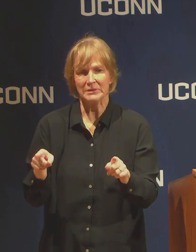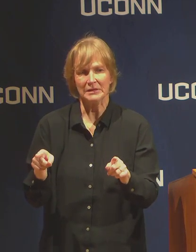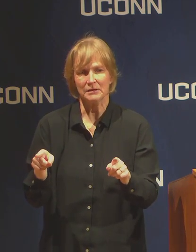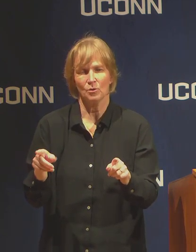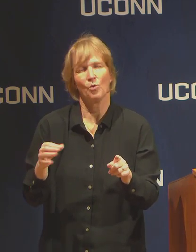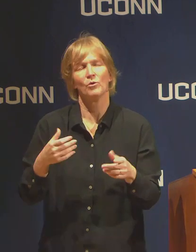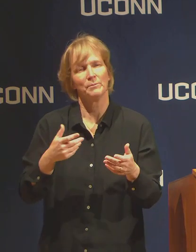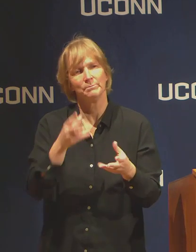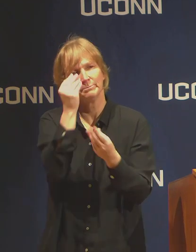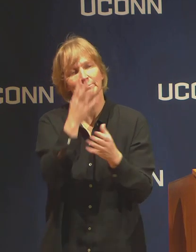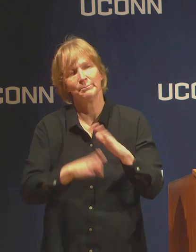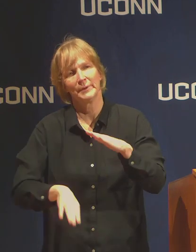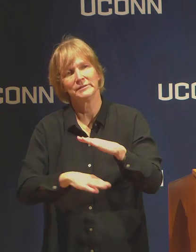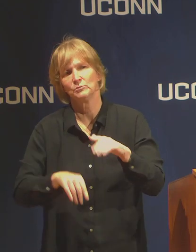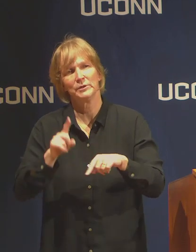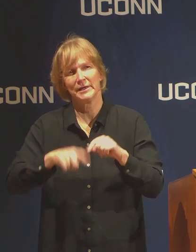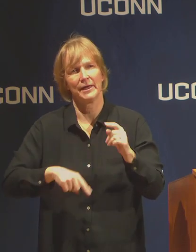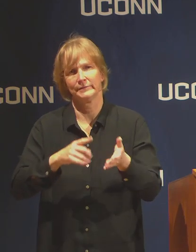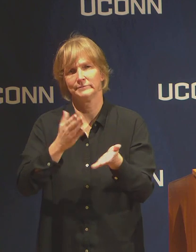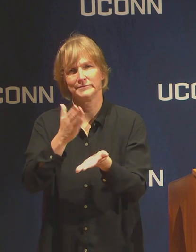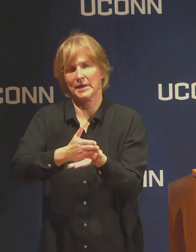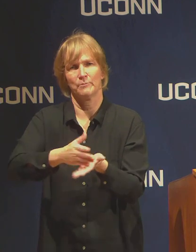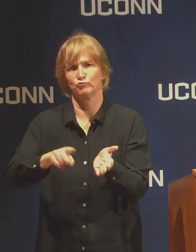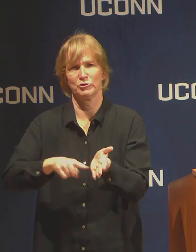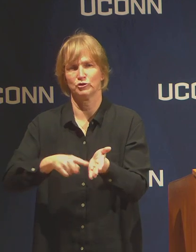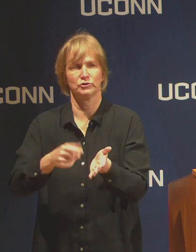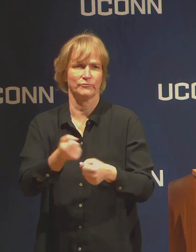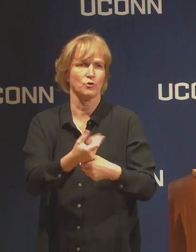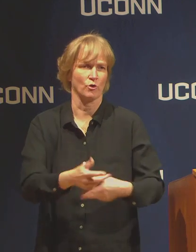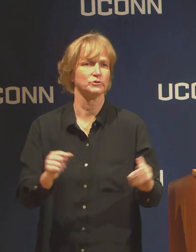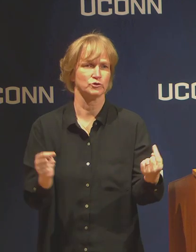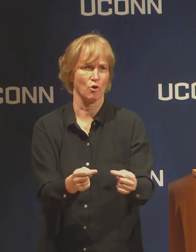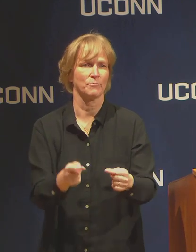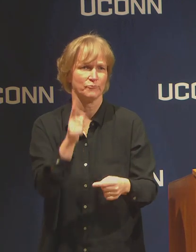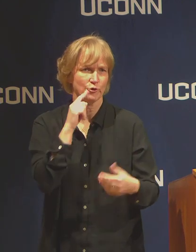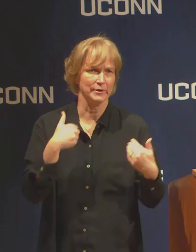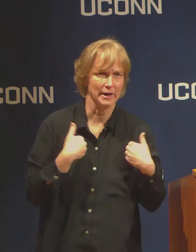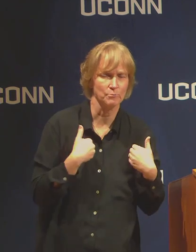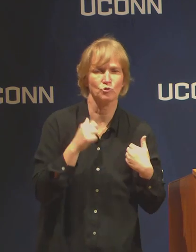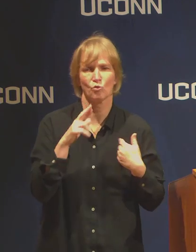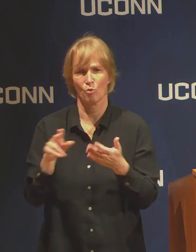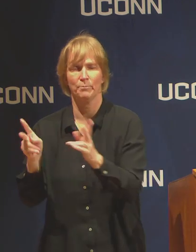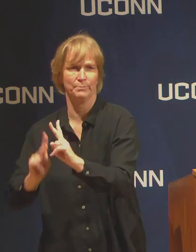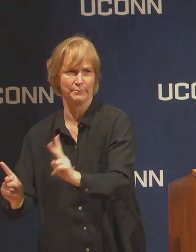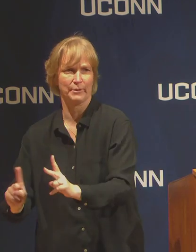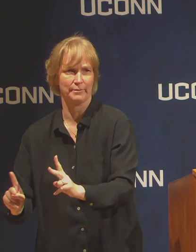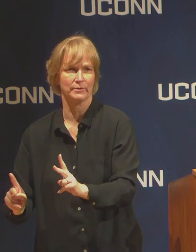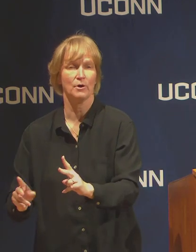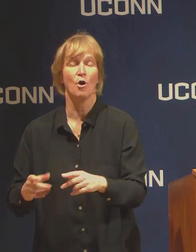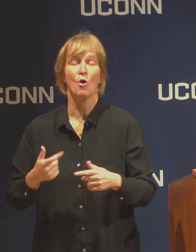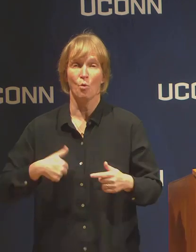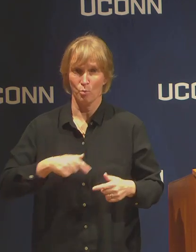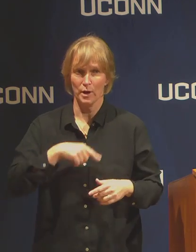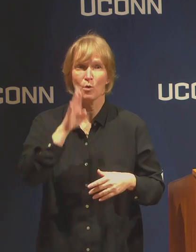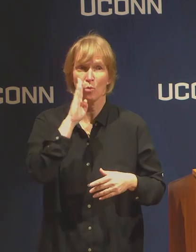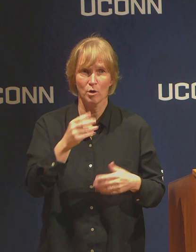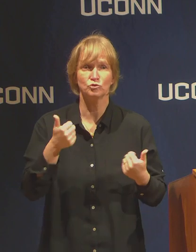or pain to those animals, those are really going to be the kinds of research projects as we ramp down that can continue.